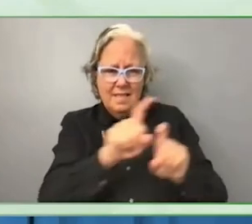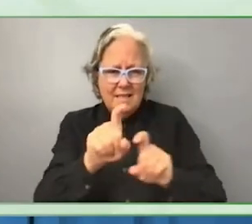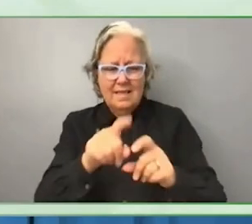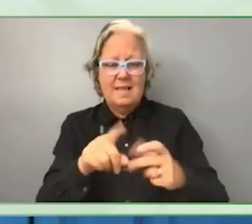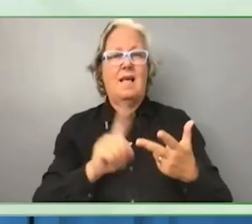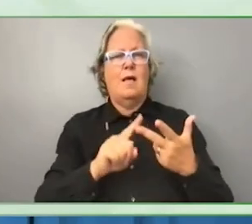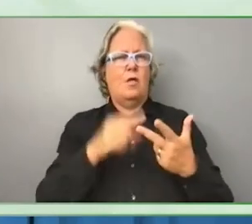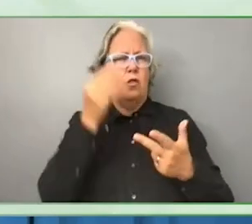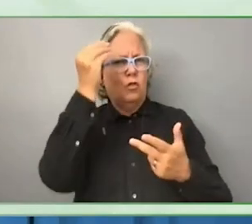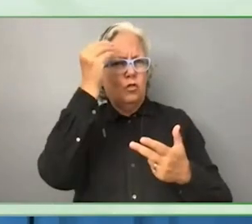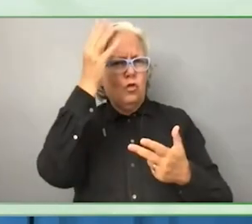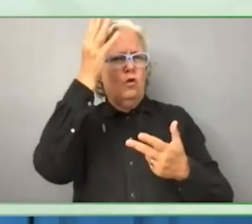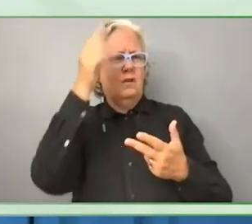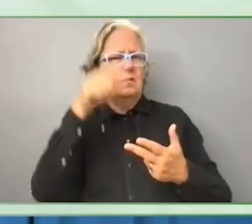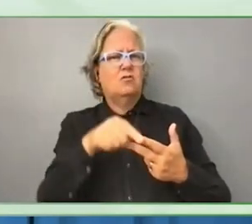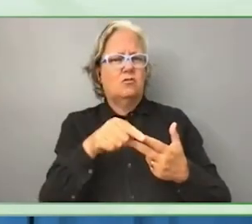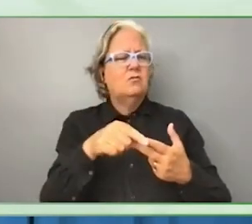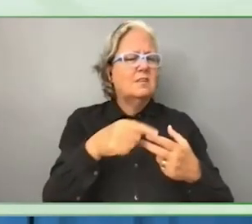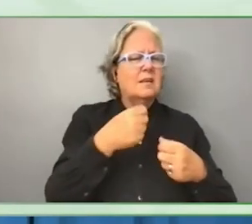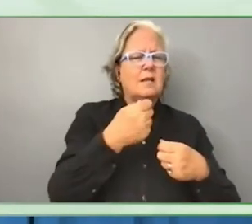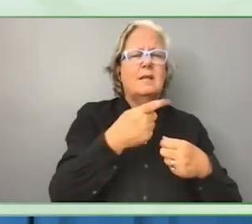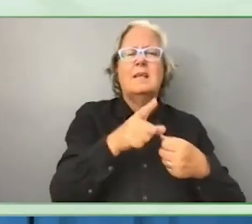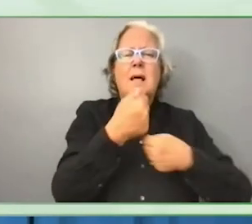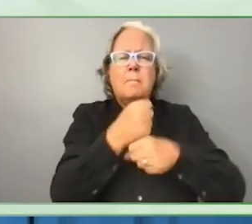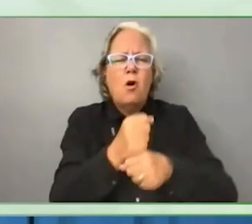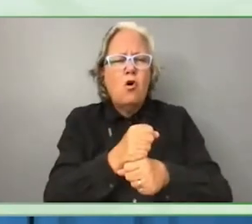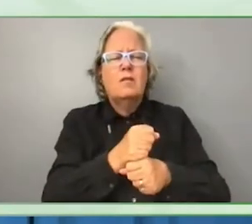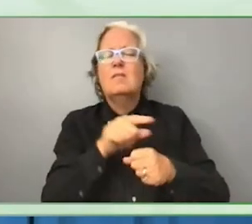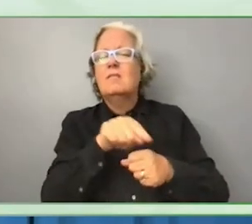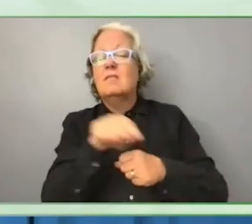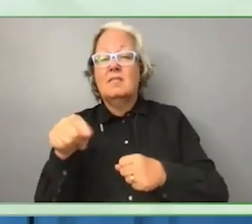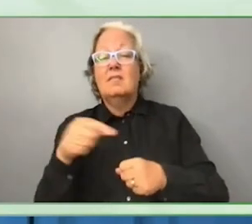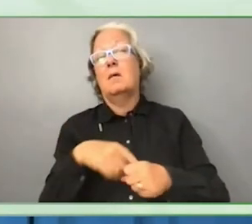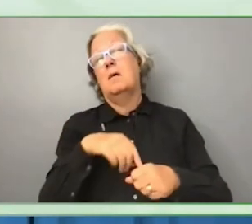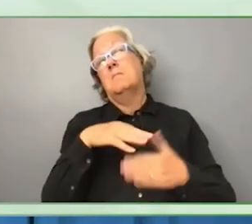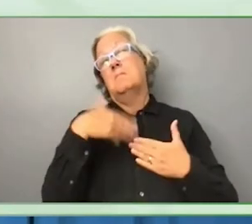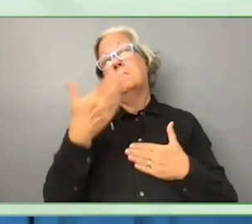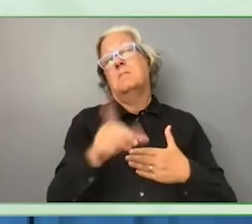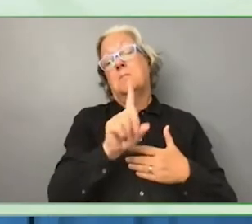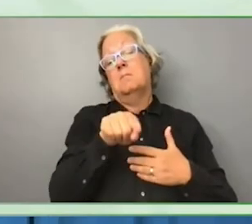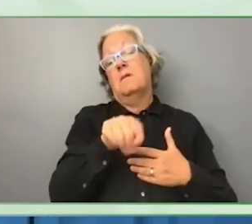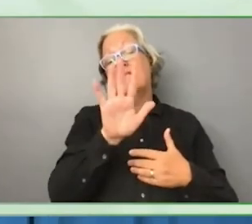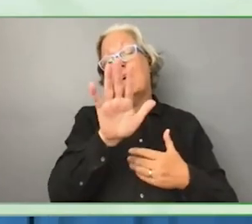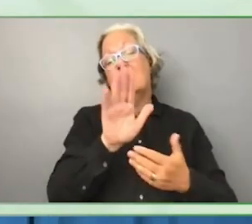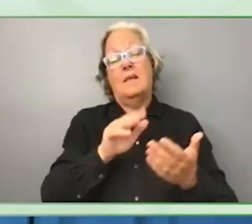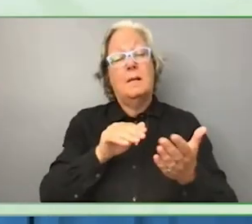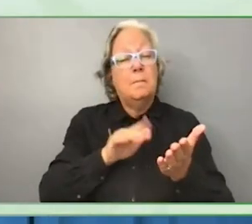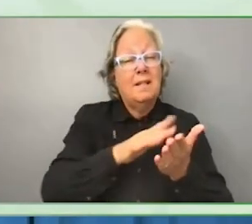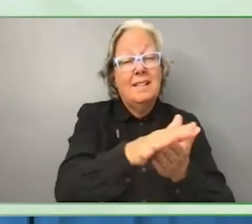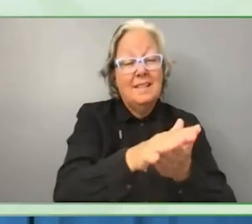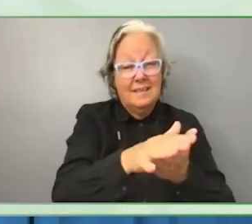We dispersed $1.5 million in grants to seven countries in Africa.